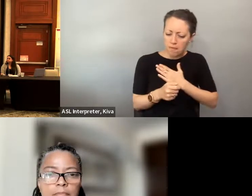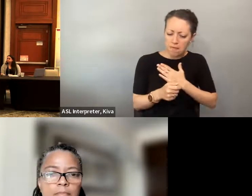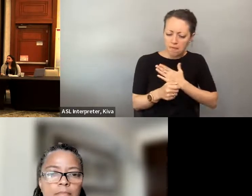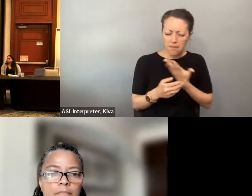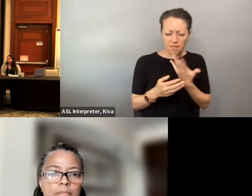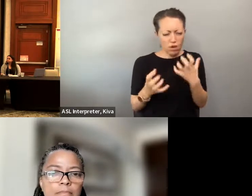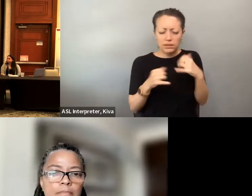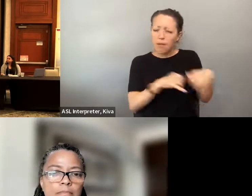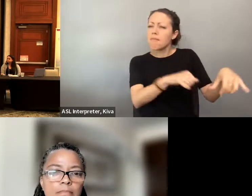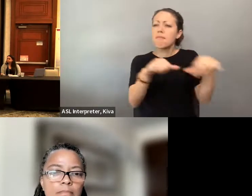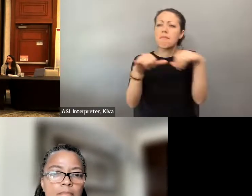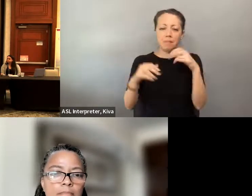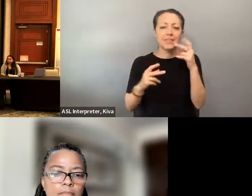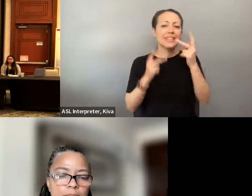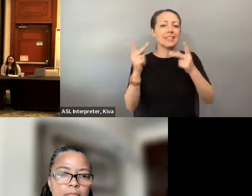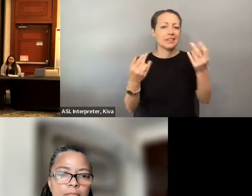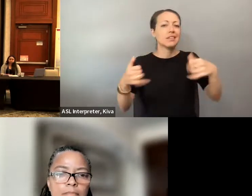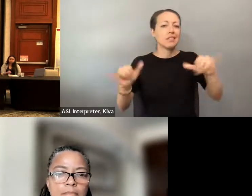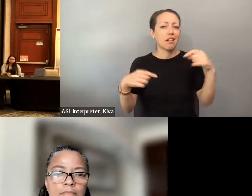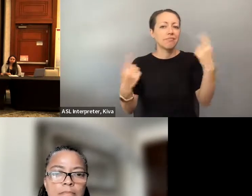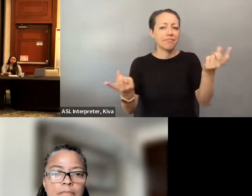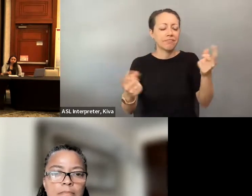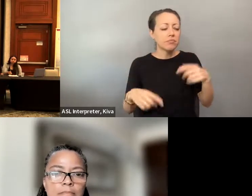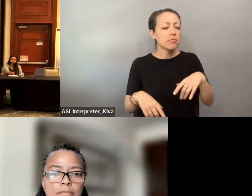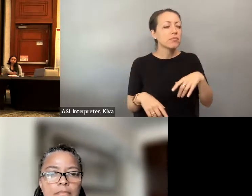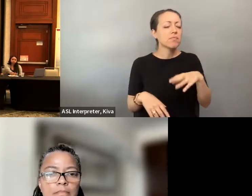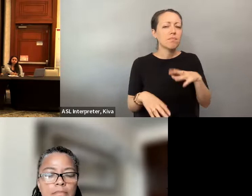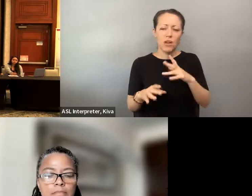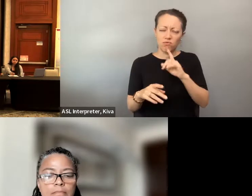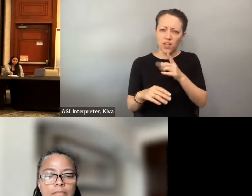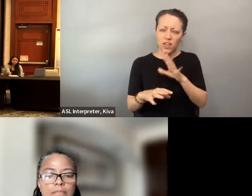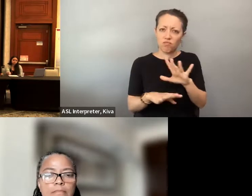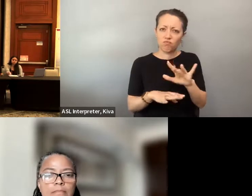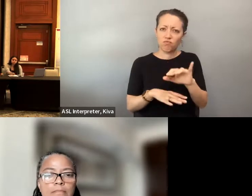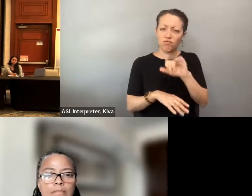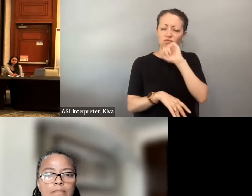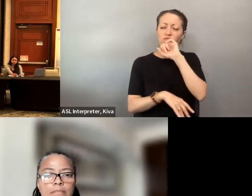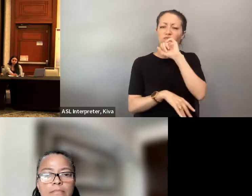but with the voting it's just so powerful that people are really still, you know, struggling and fighting to have this the same, you know, level of of control and privacy. privacy that -- that other citizens have. And I'm